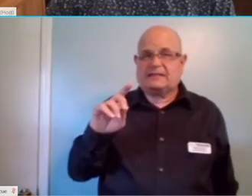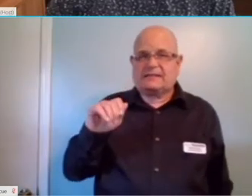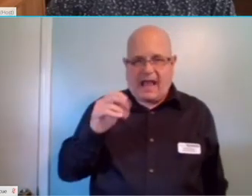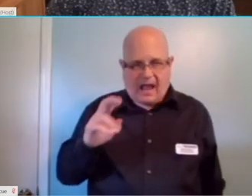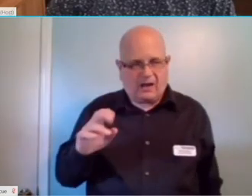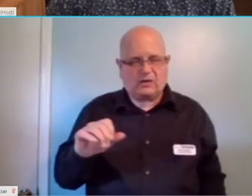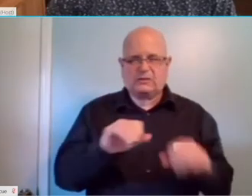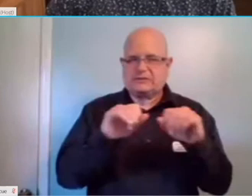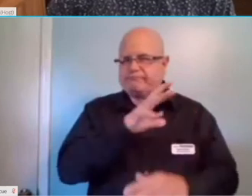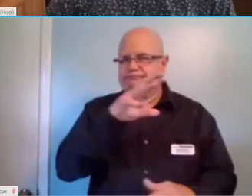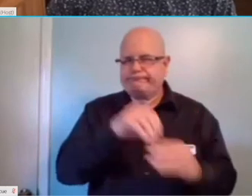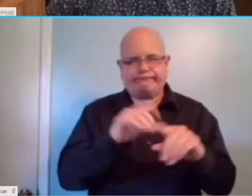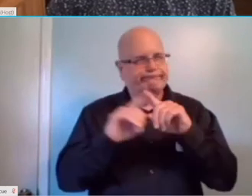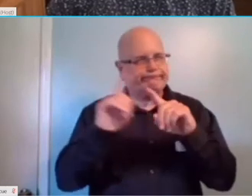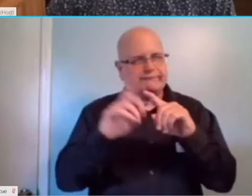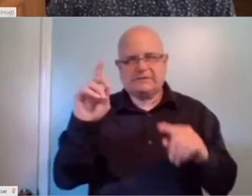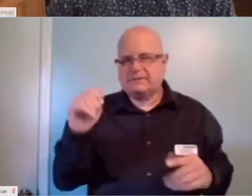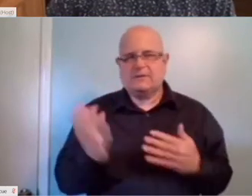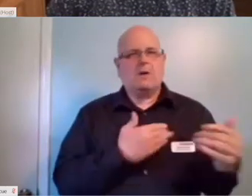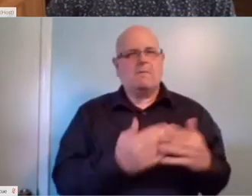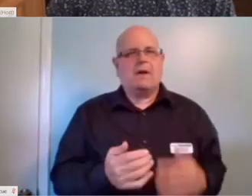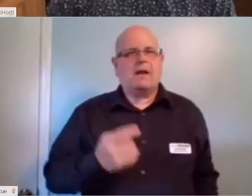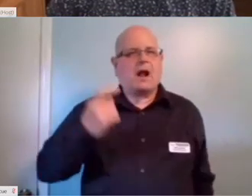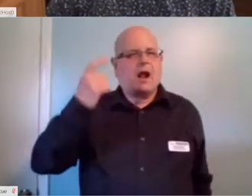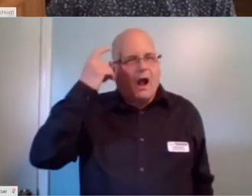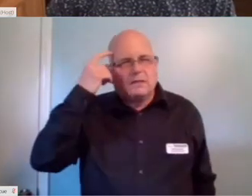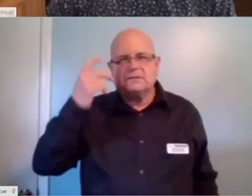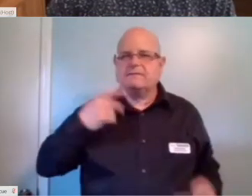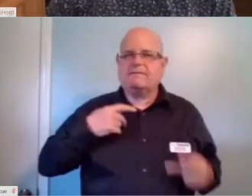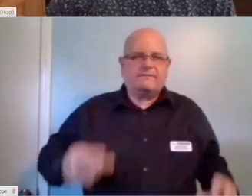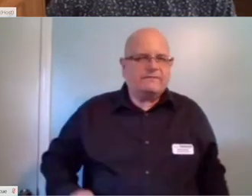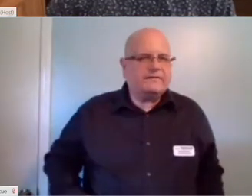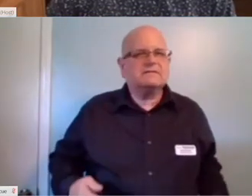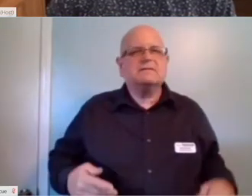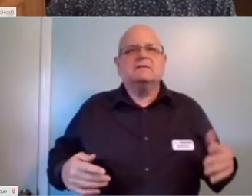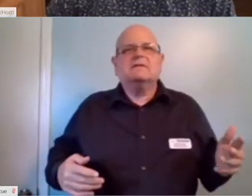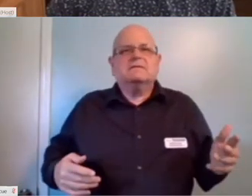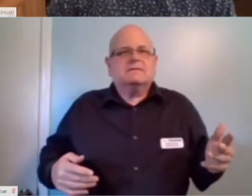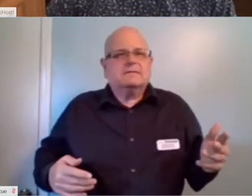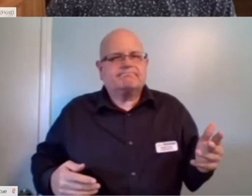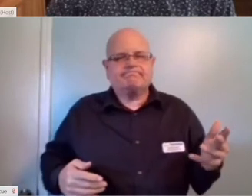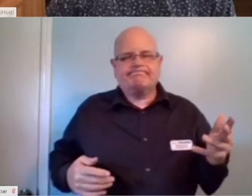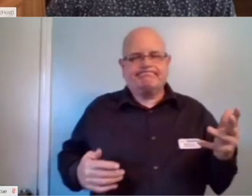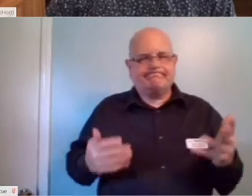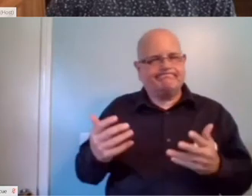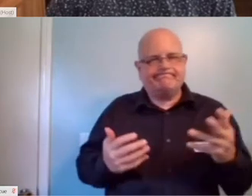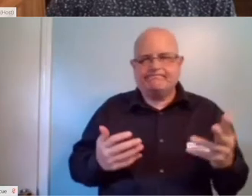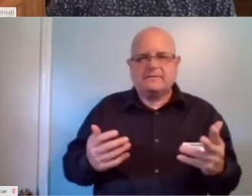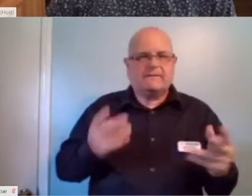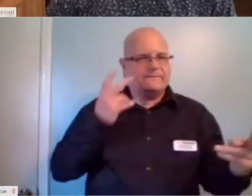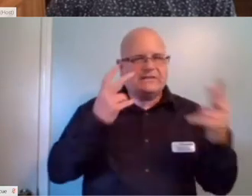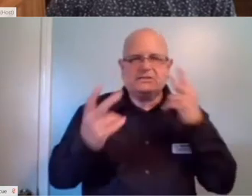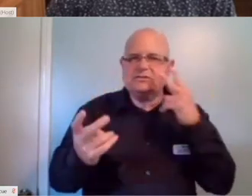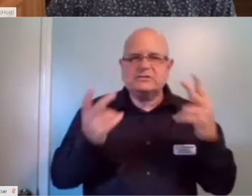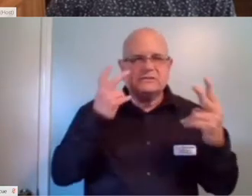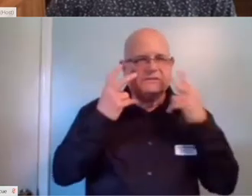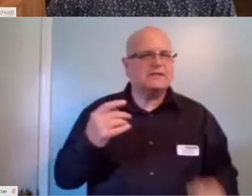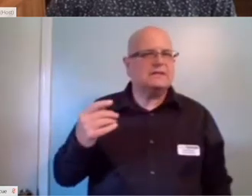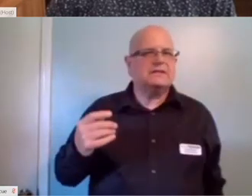They cover the whole spectrum whether it's cognitive, physical or vision, hearing‑related,